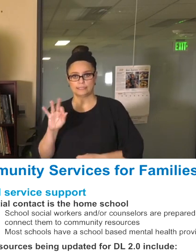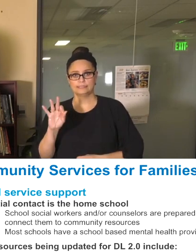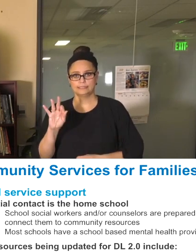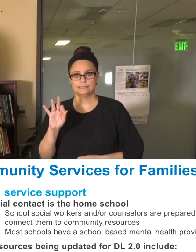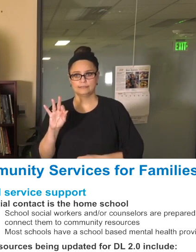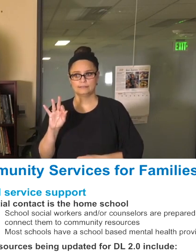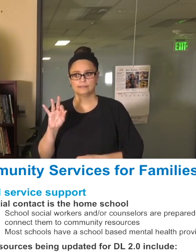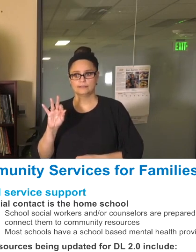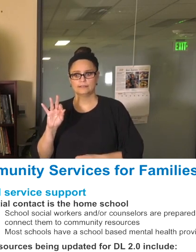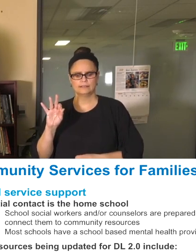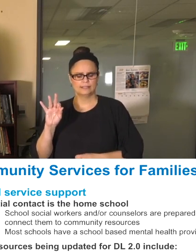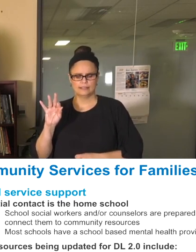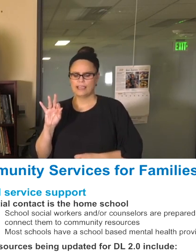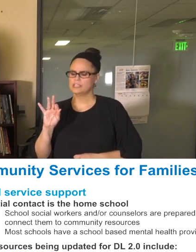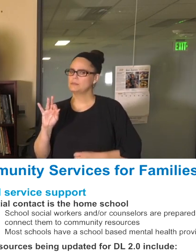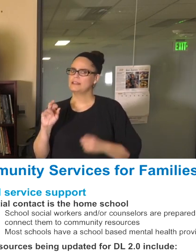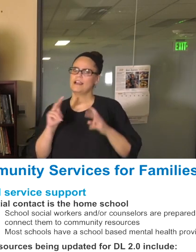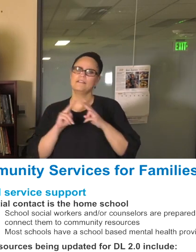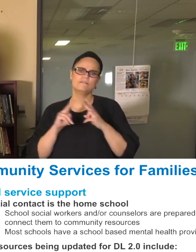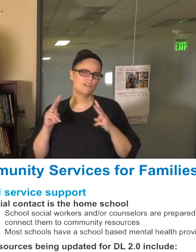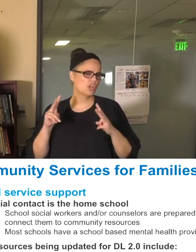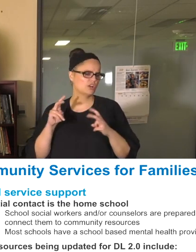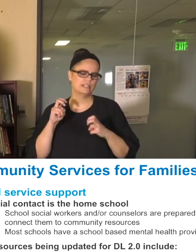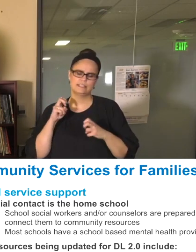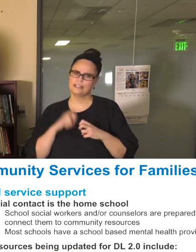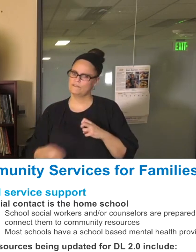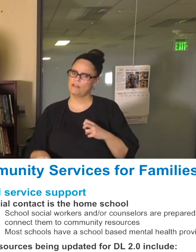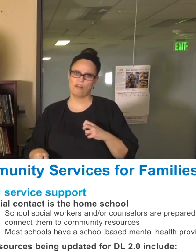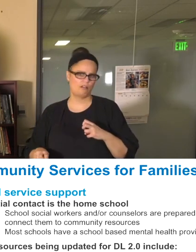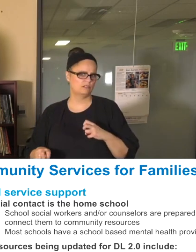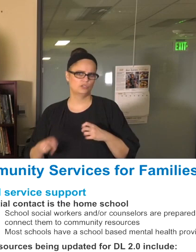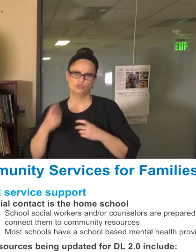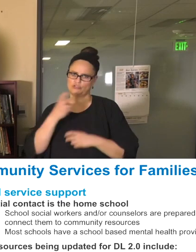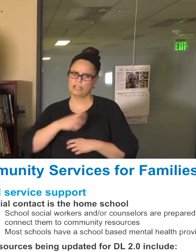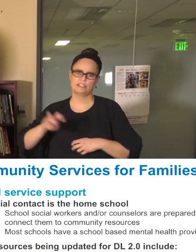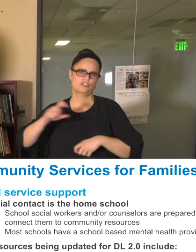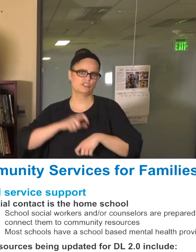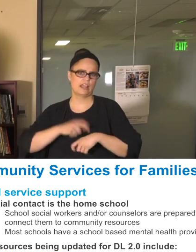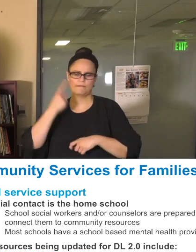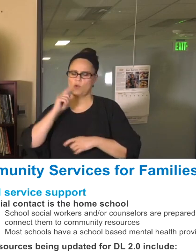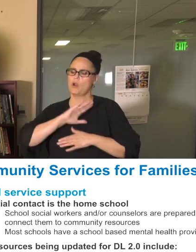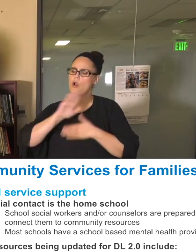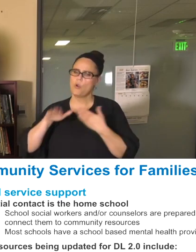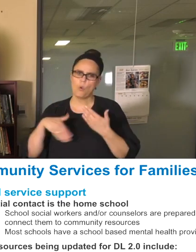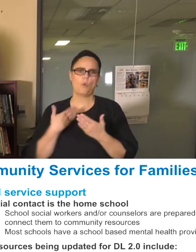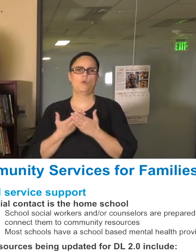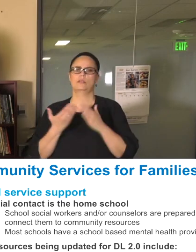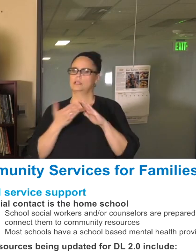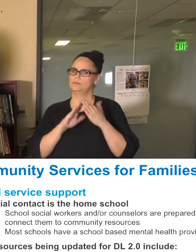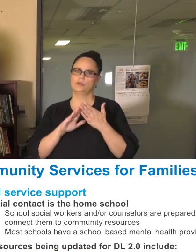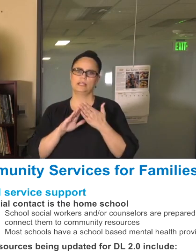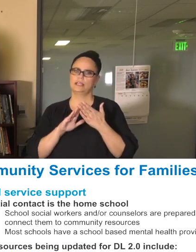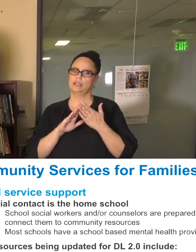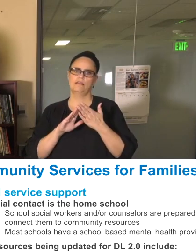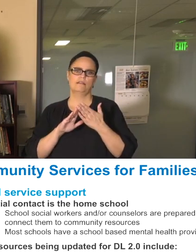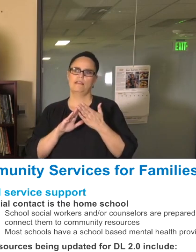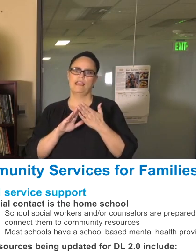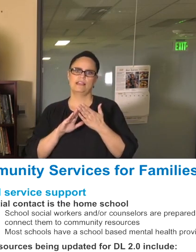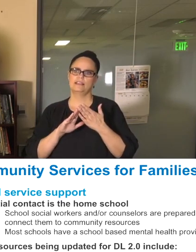has been a very difficult time of transition for our entire community, and it's affected all of us each of us in